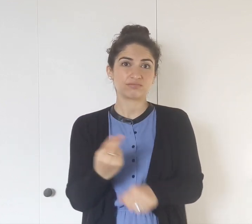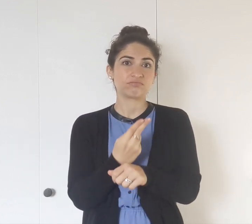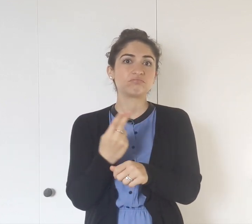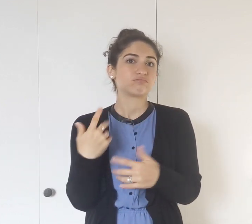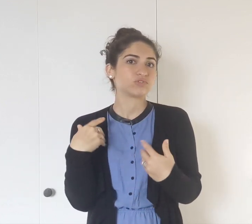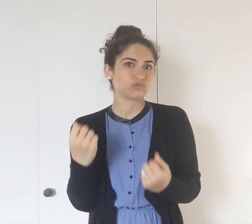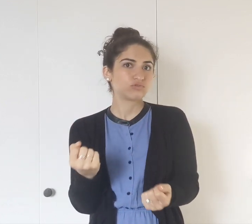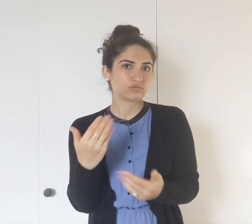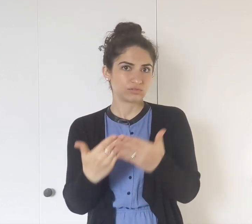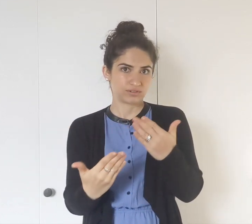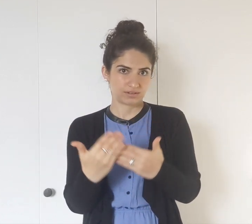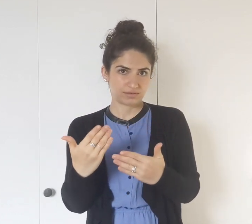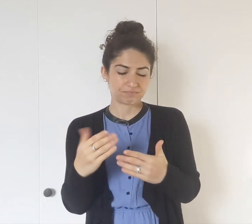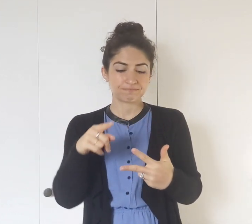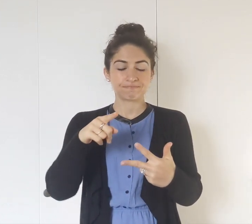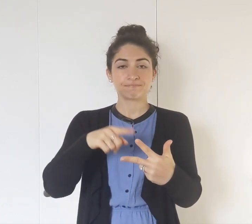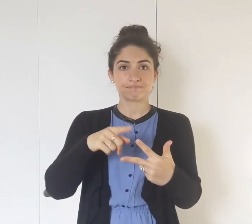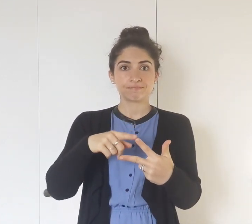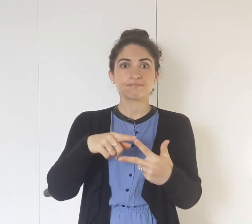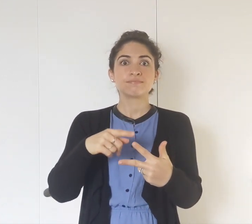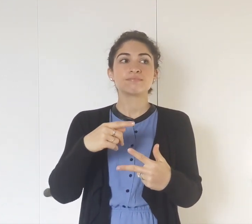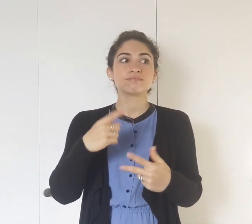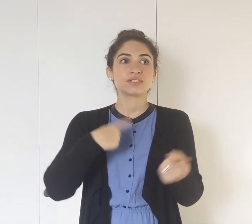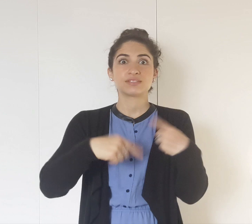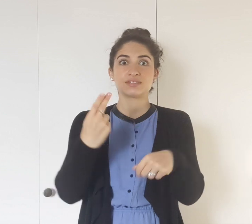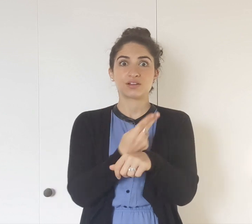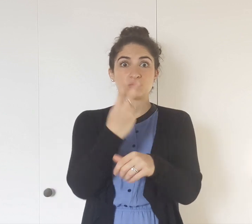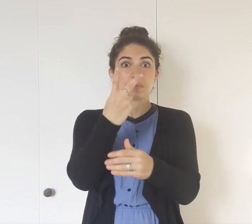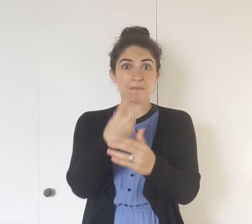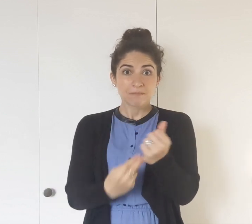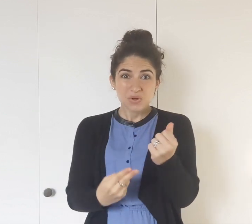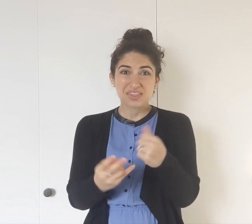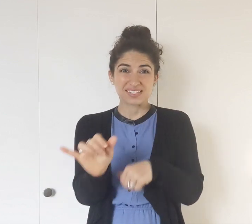That's fine; use your dominant hand. for a sign that